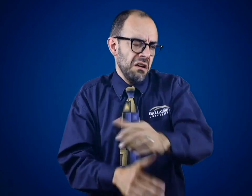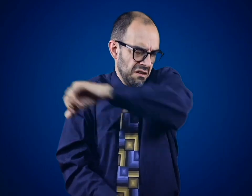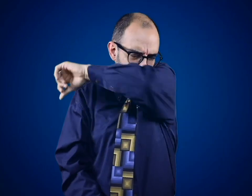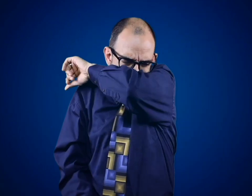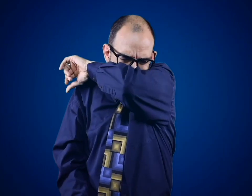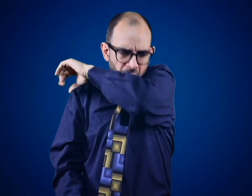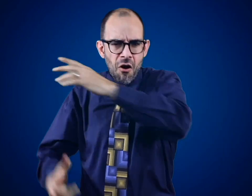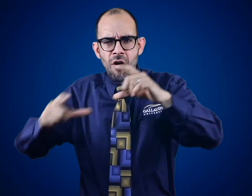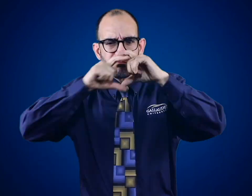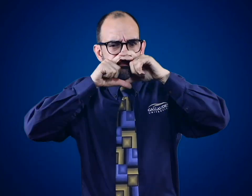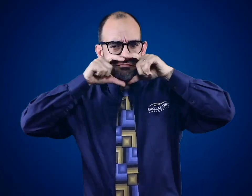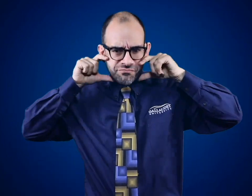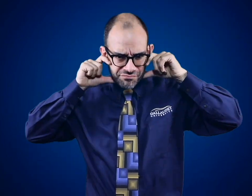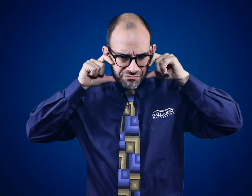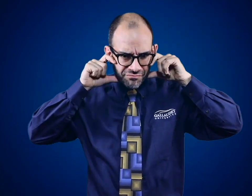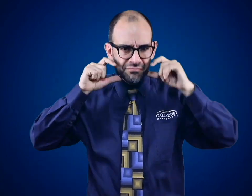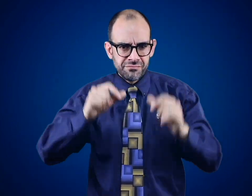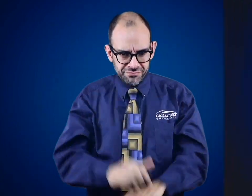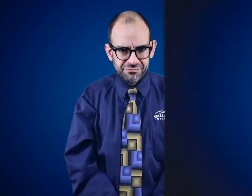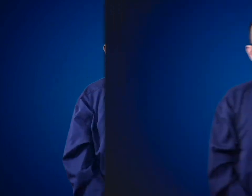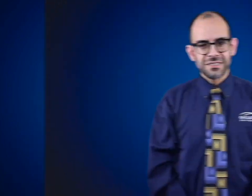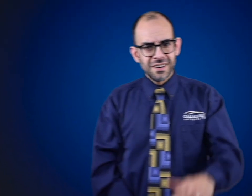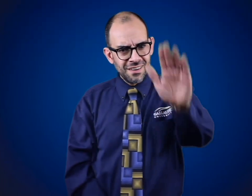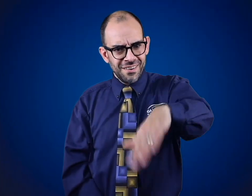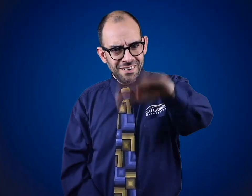and cover your mouth using your arm or facemasks.